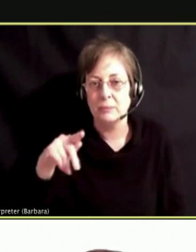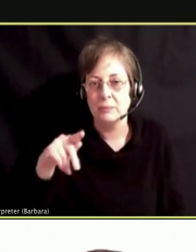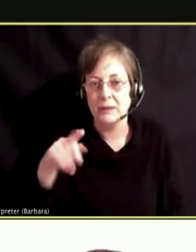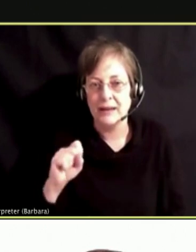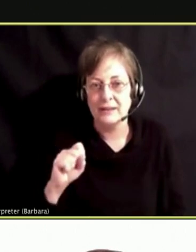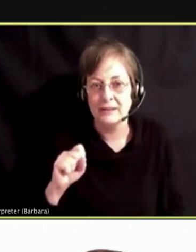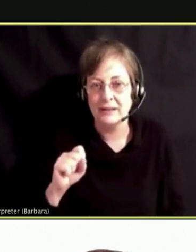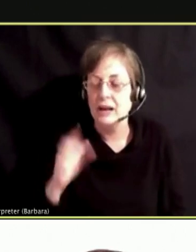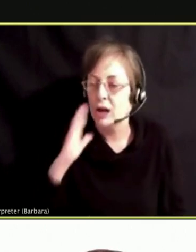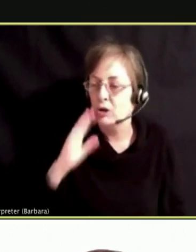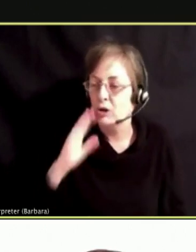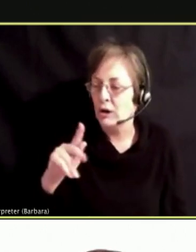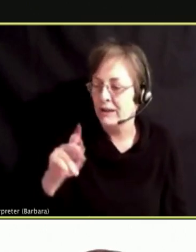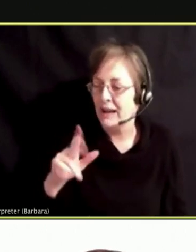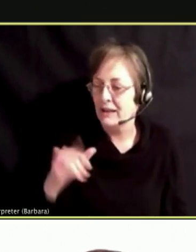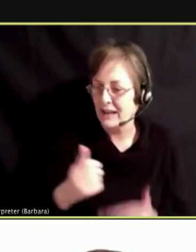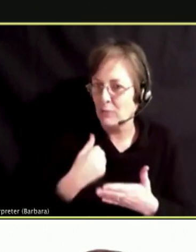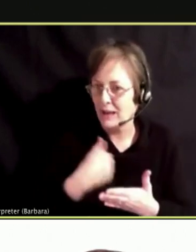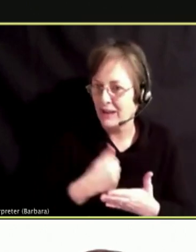WE ARE REALLY EXCITING.